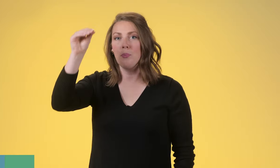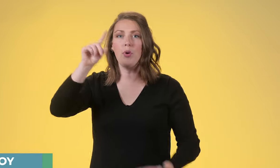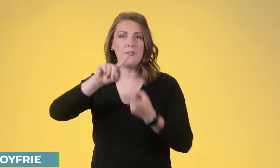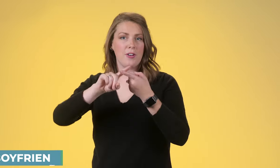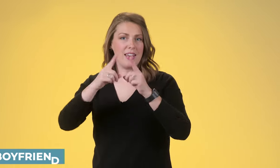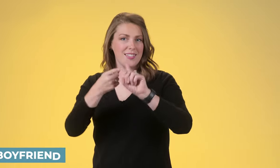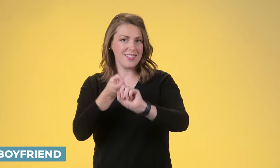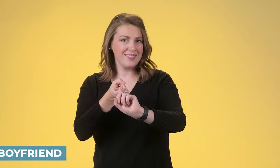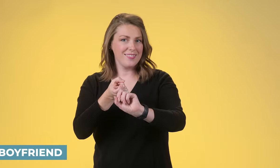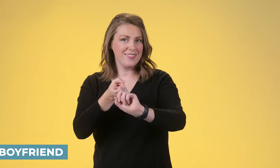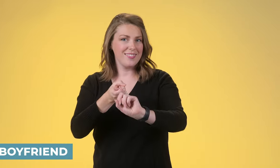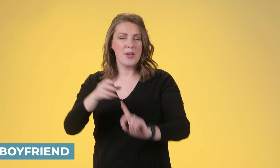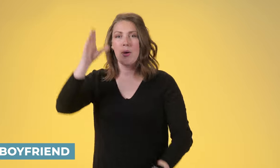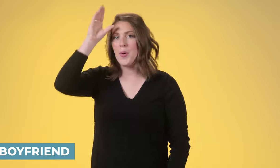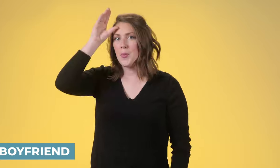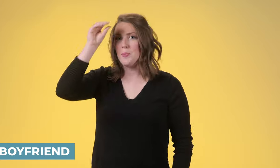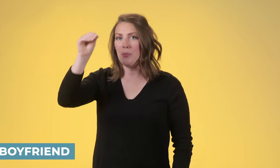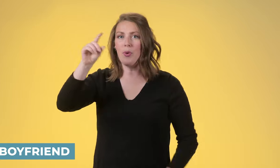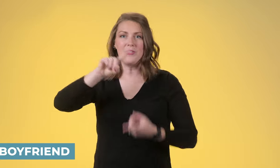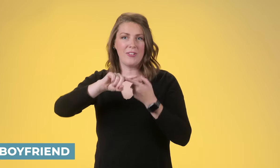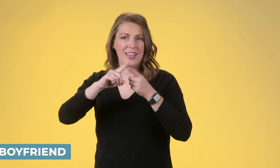Boyfriend Boyfriend